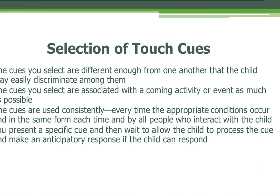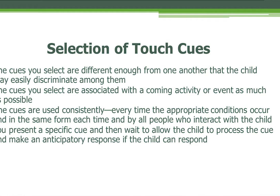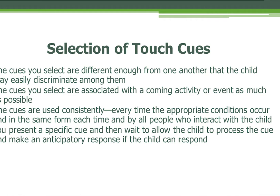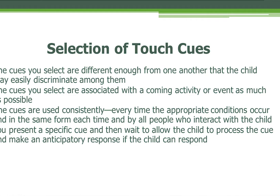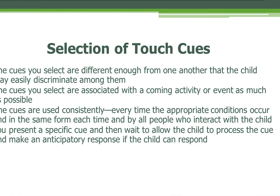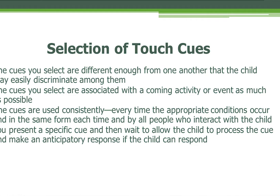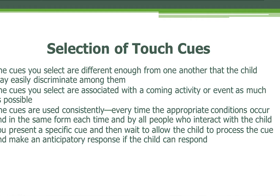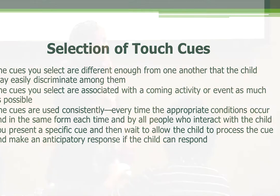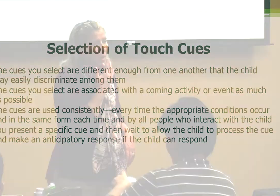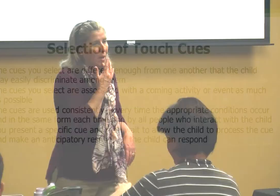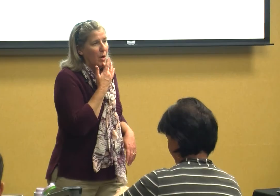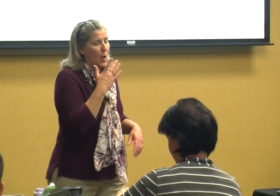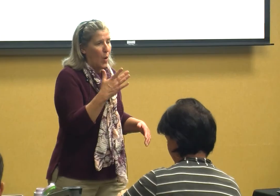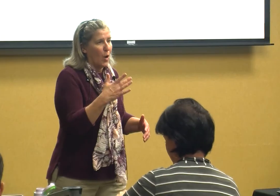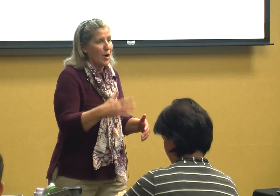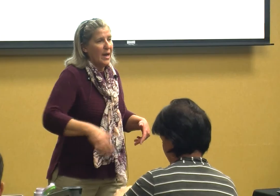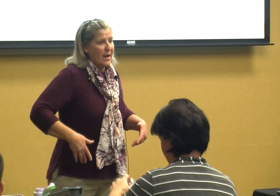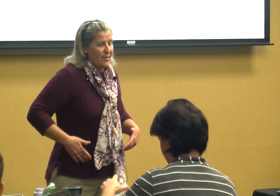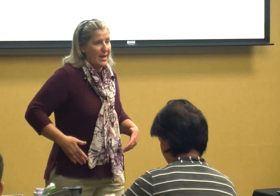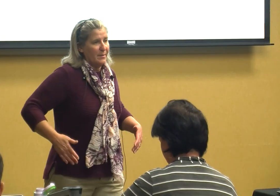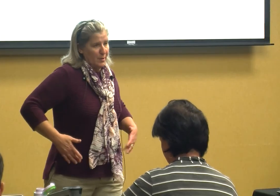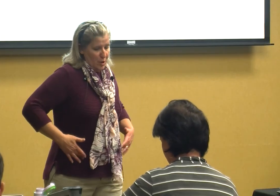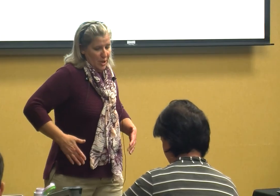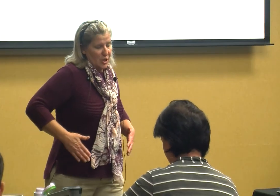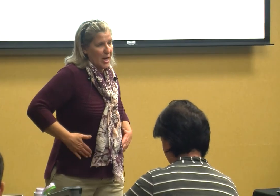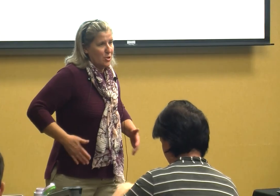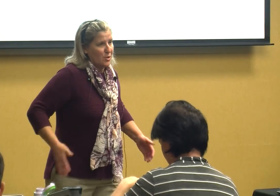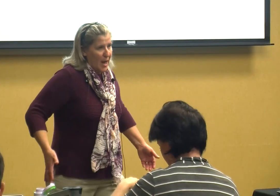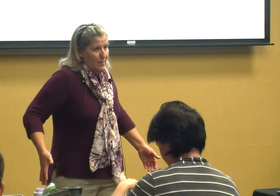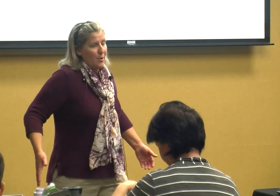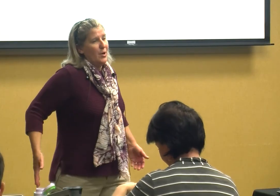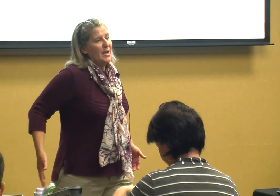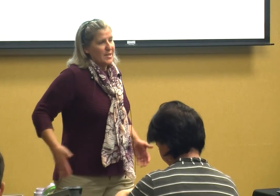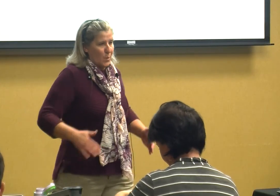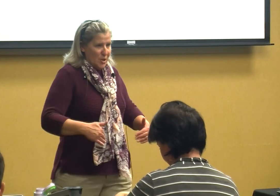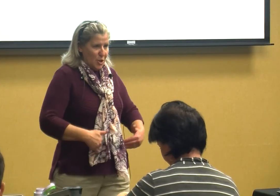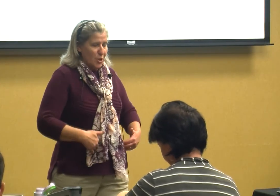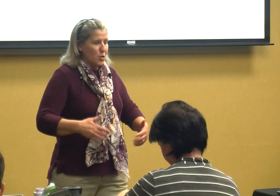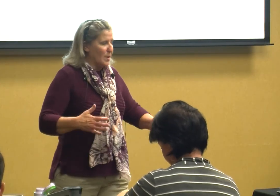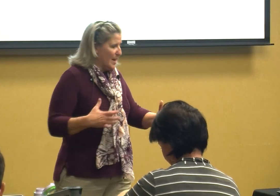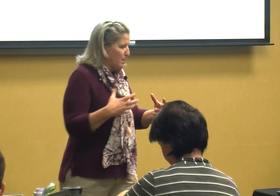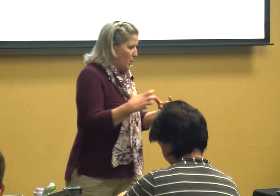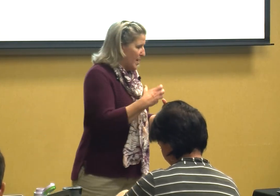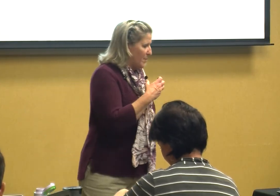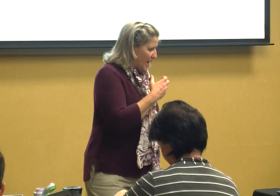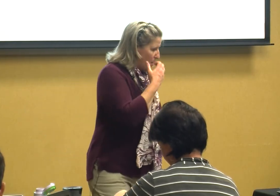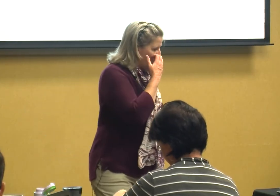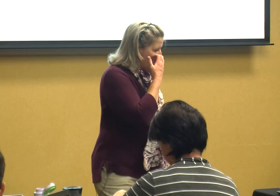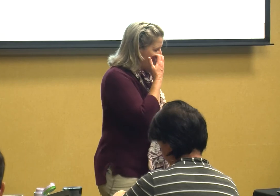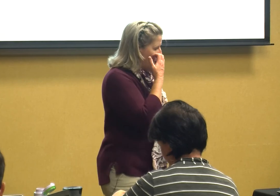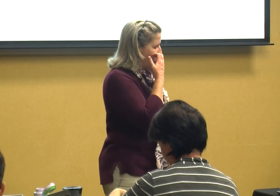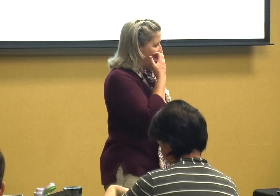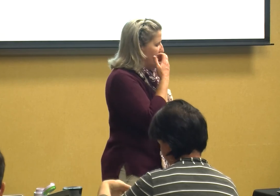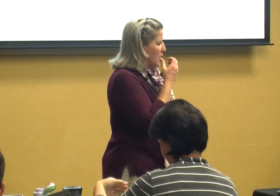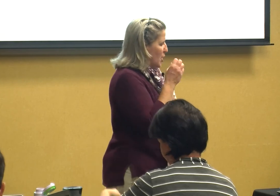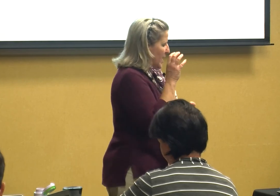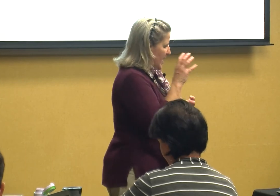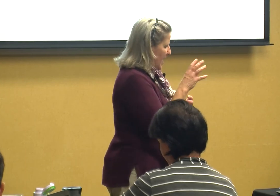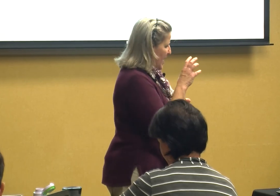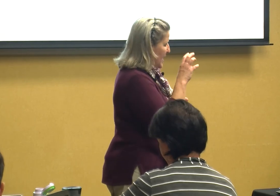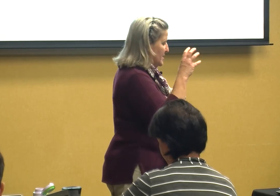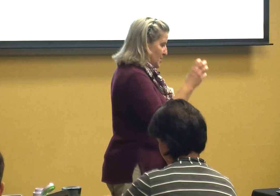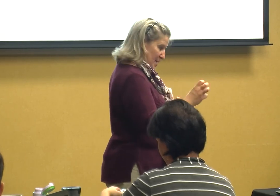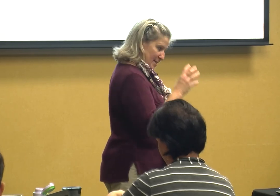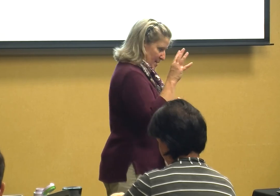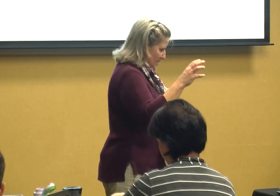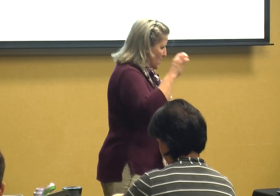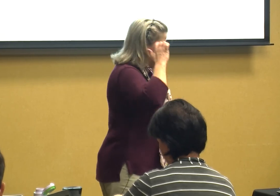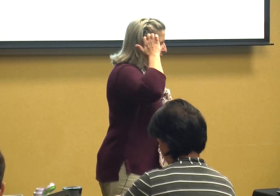open your mouth or if I'm gonna change your diaper so it's usually put there it's it's associated